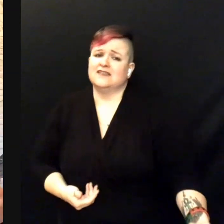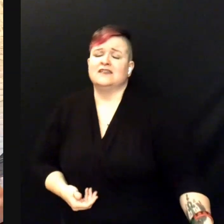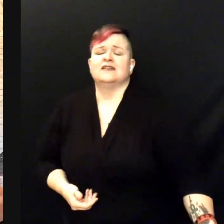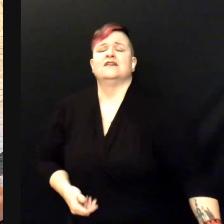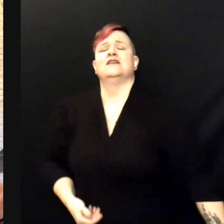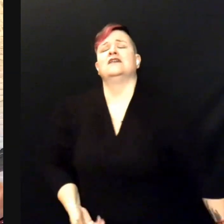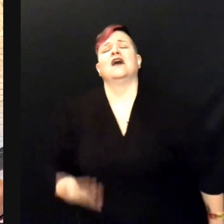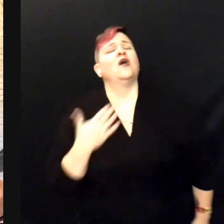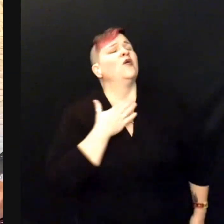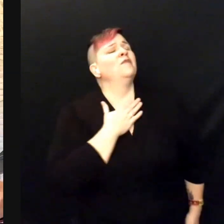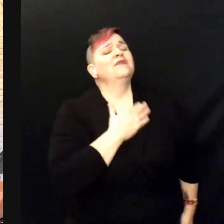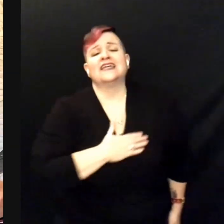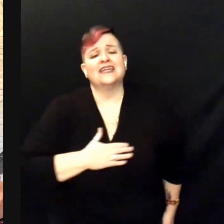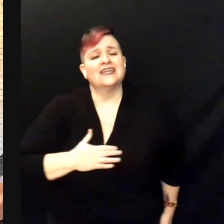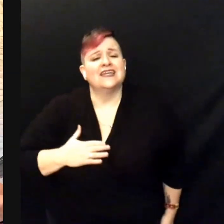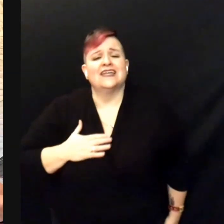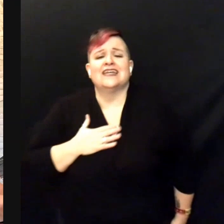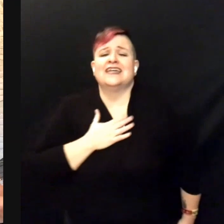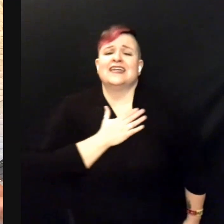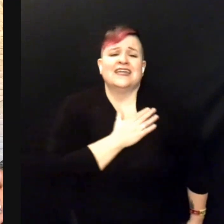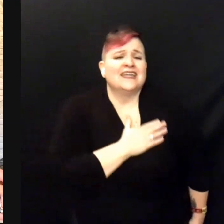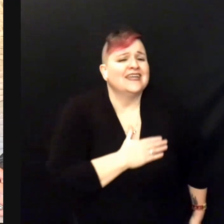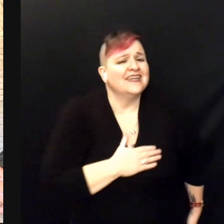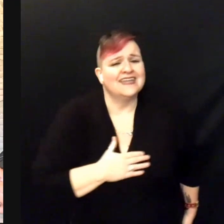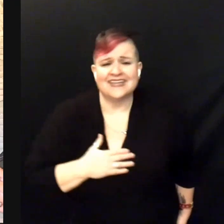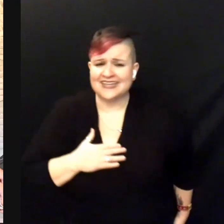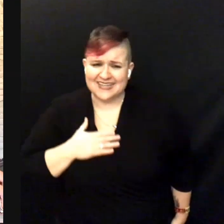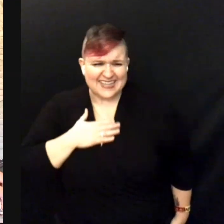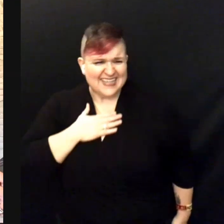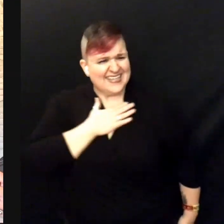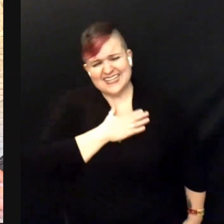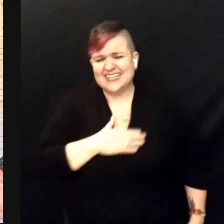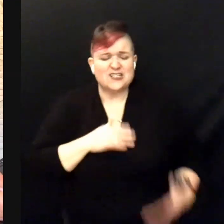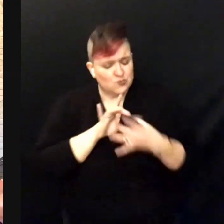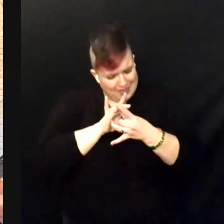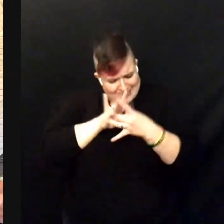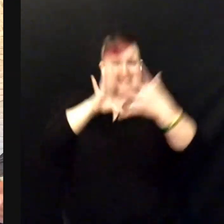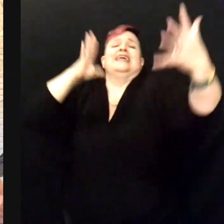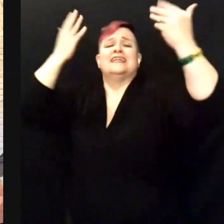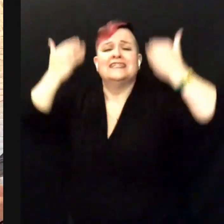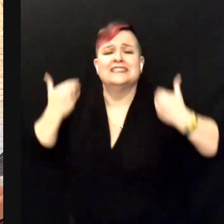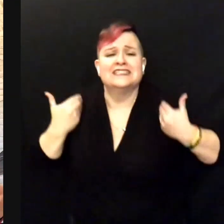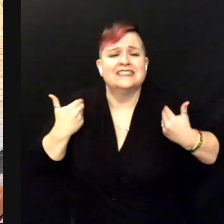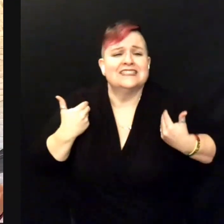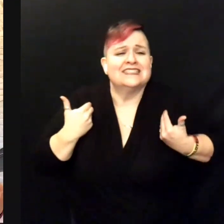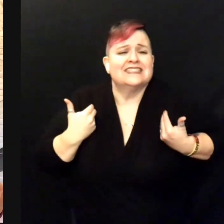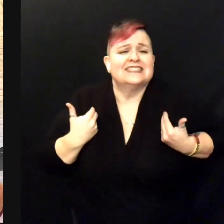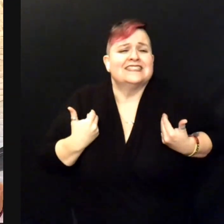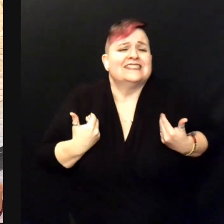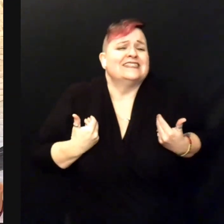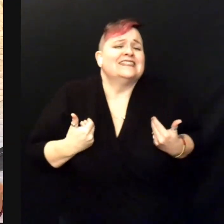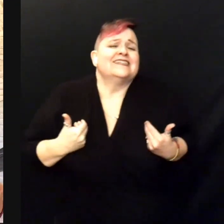Oh please, release